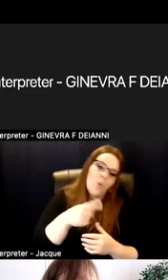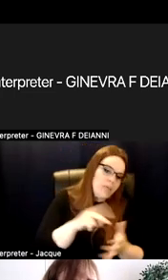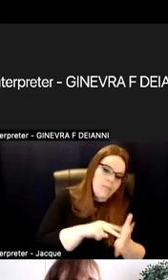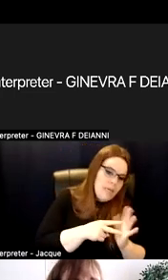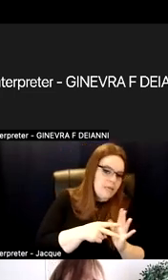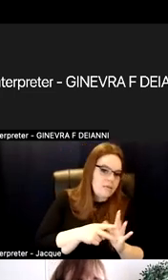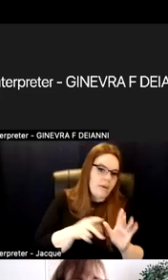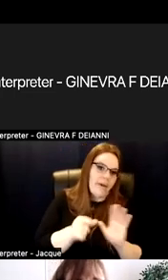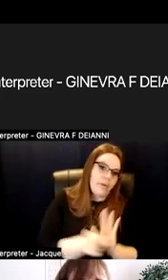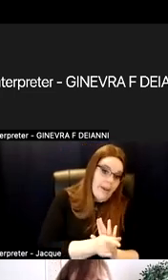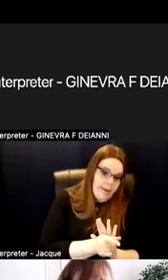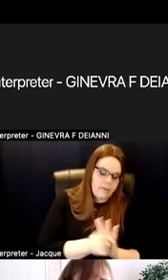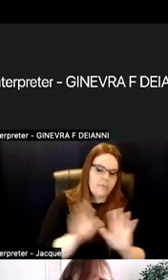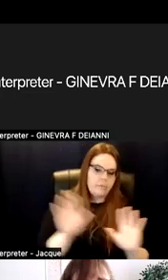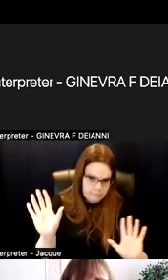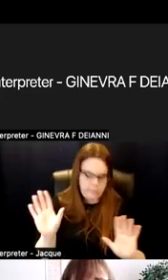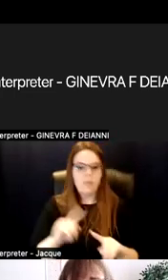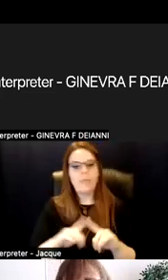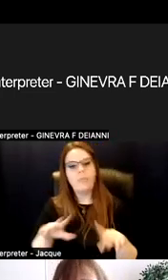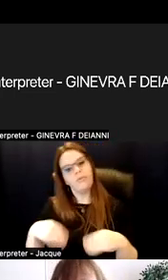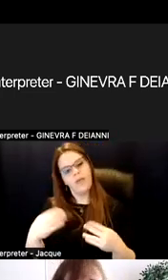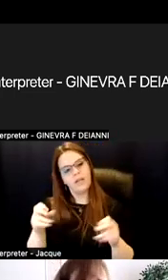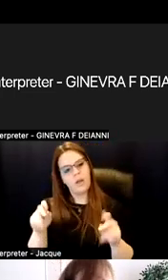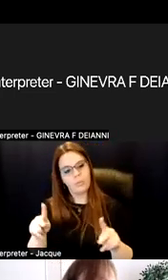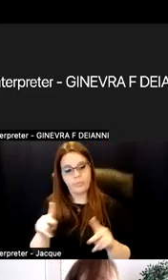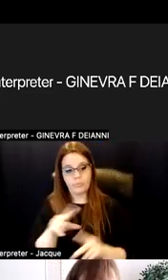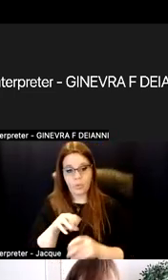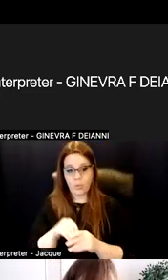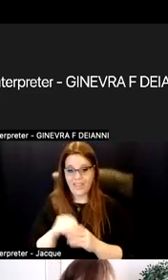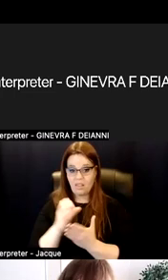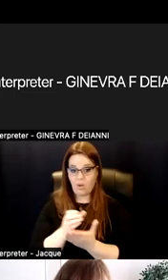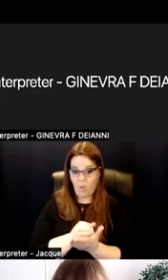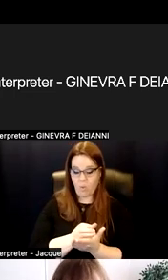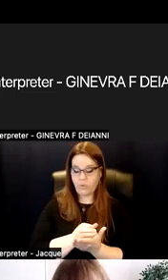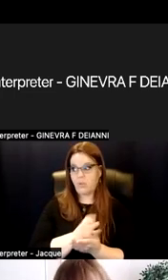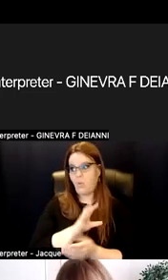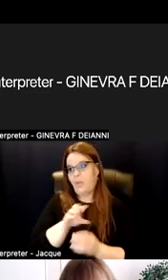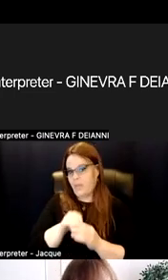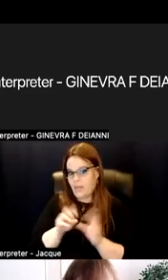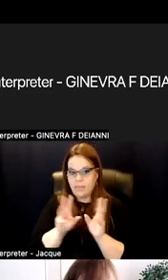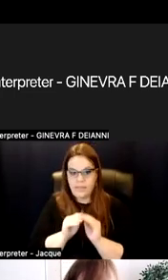but providing those opportunities, whether they be within a session, after a session,